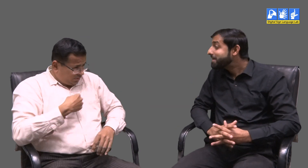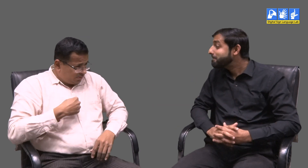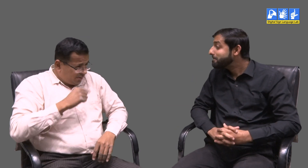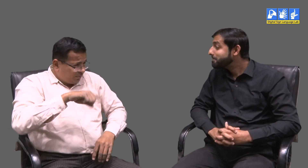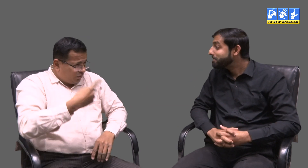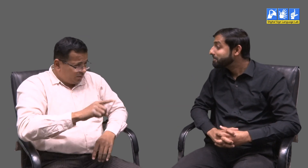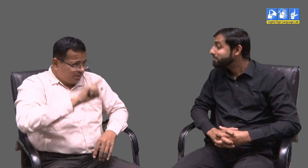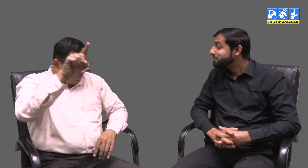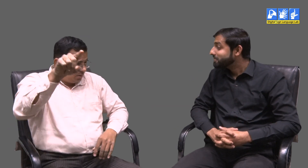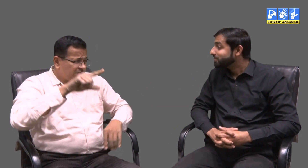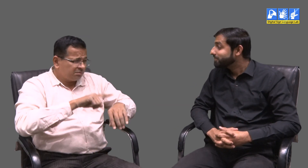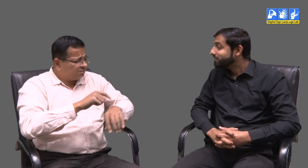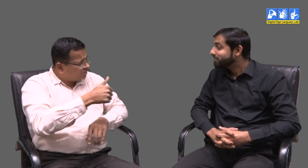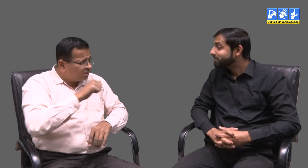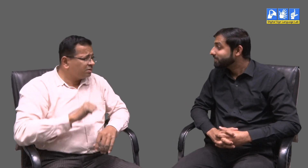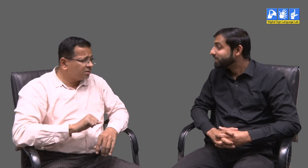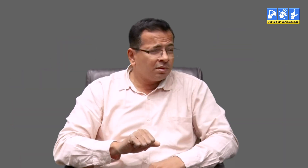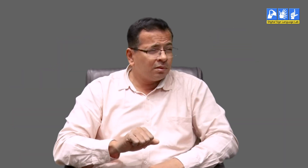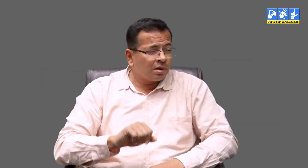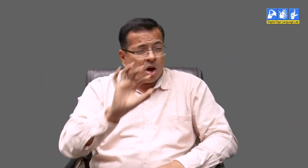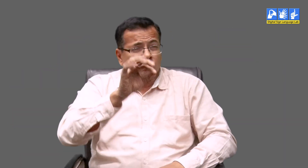I will sign - Tomorrow I do not have time to go to the office.